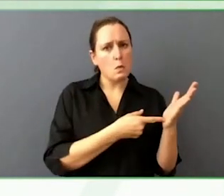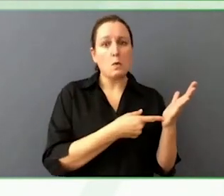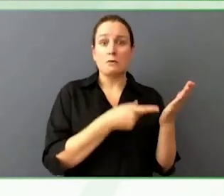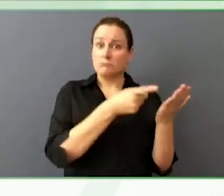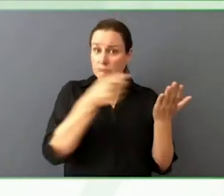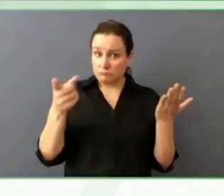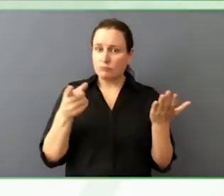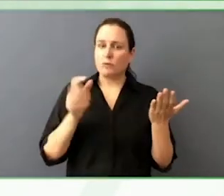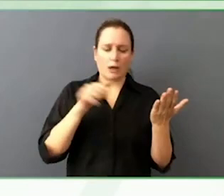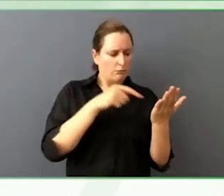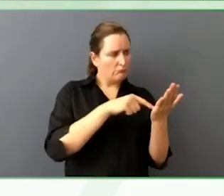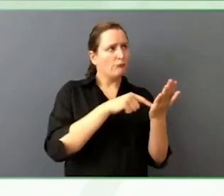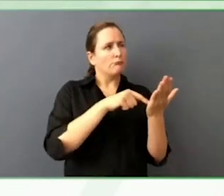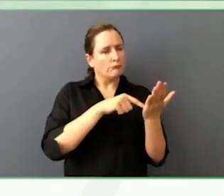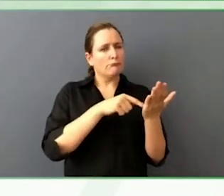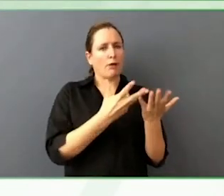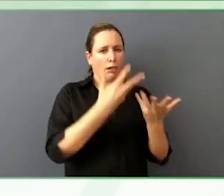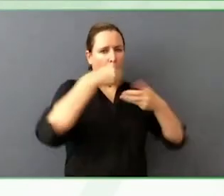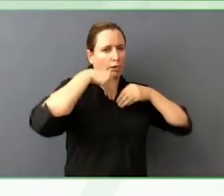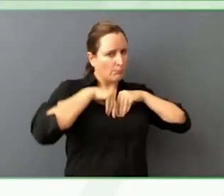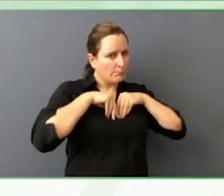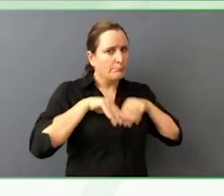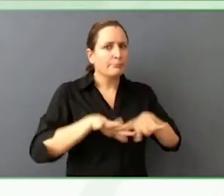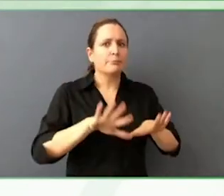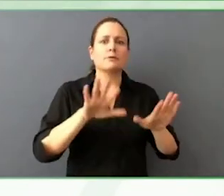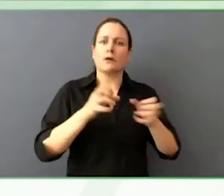The IT accessibility guide is a very nice.